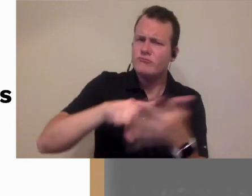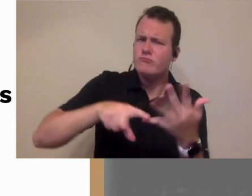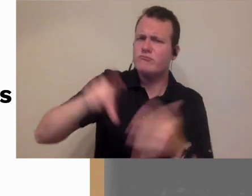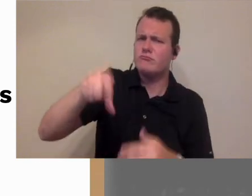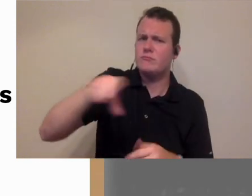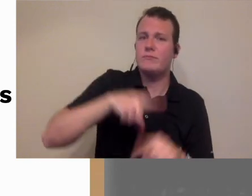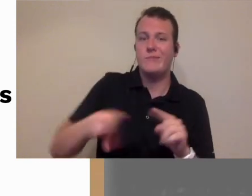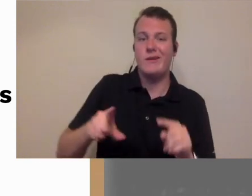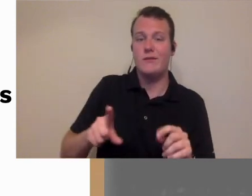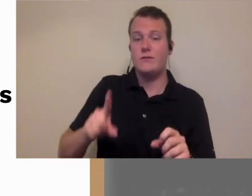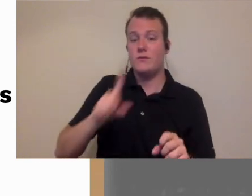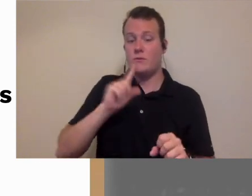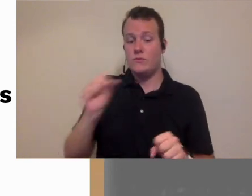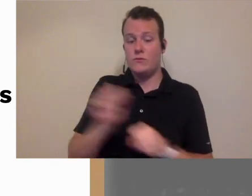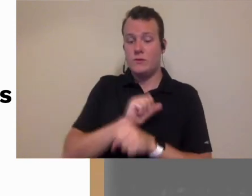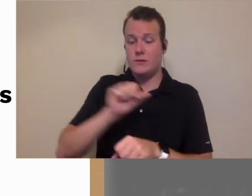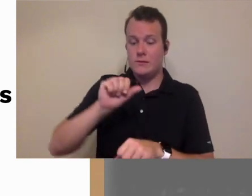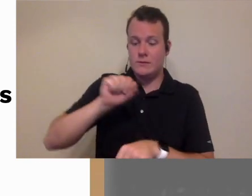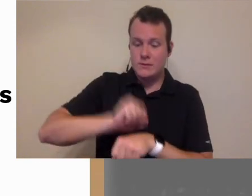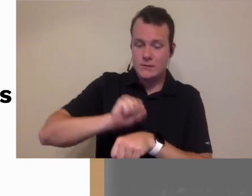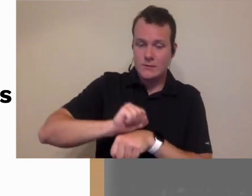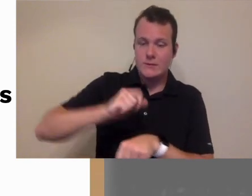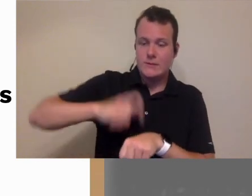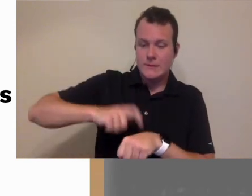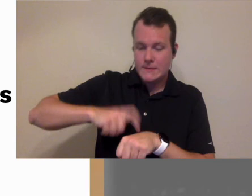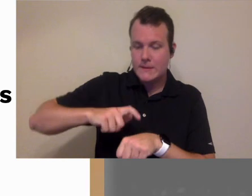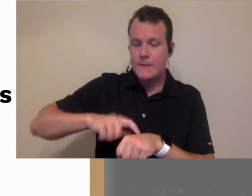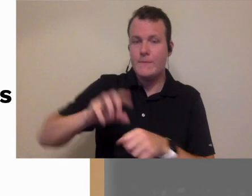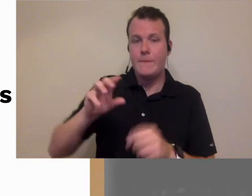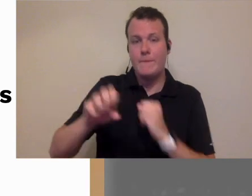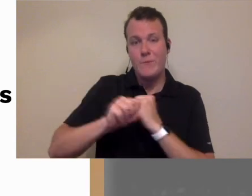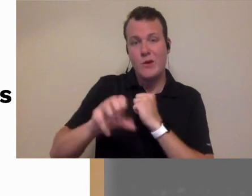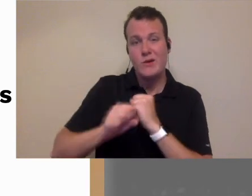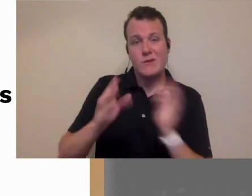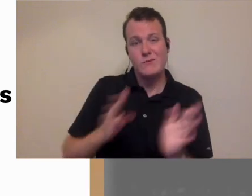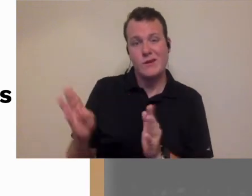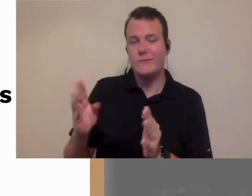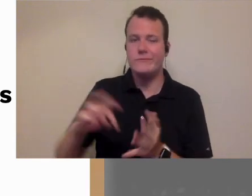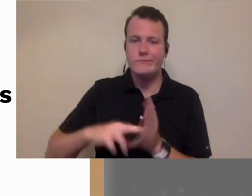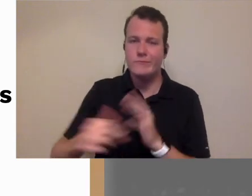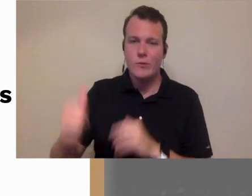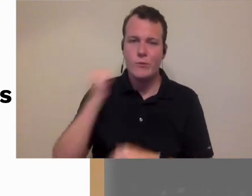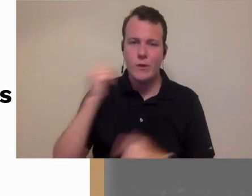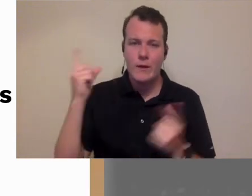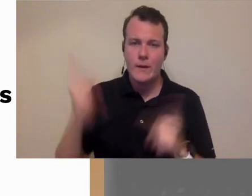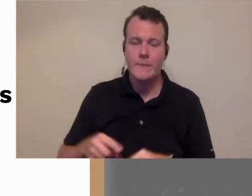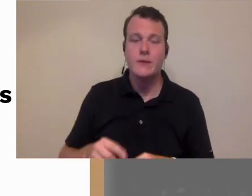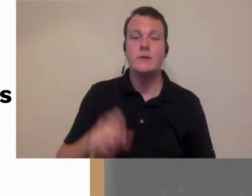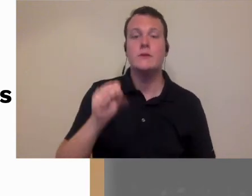to do that stuff but if you're not actually spending time working on your marketing plan it doesn't happen if you're not spending time working on you